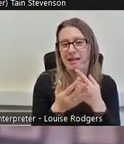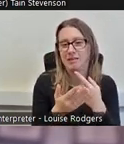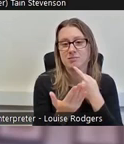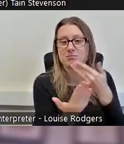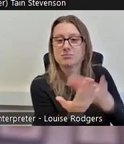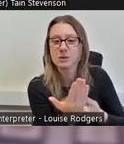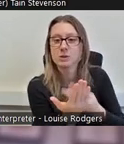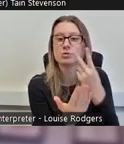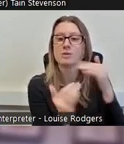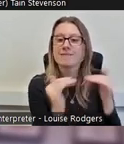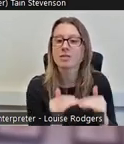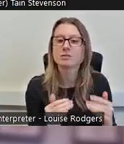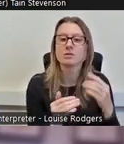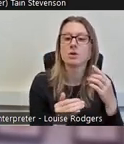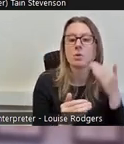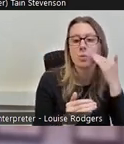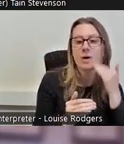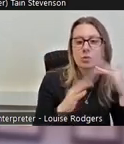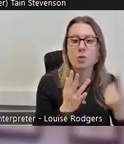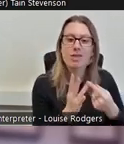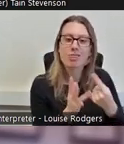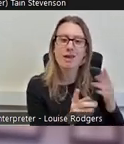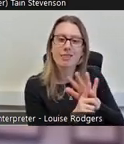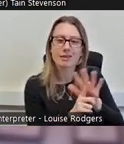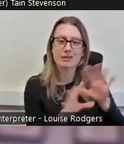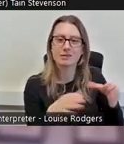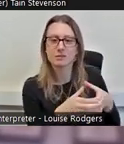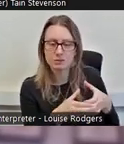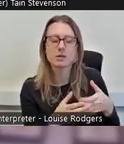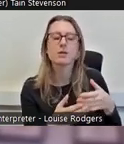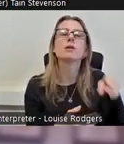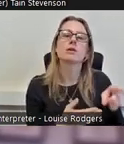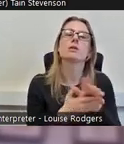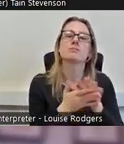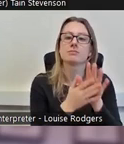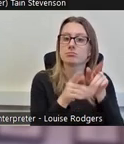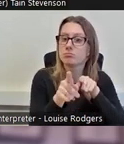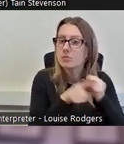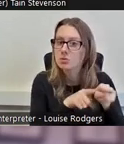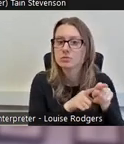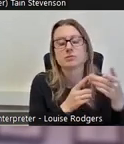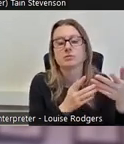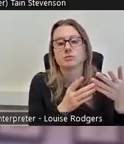other ethnic groups. The majority of Scottish volunteers and culture and heritage is white,